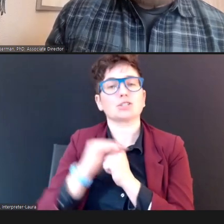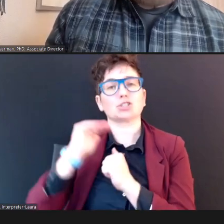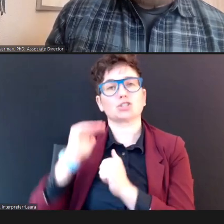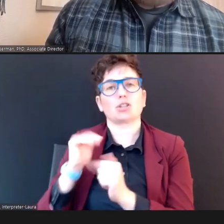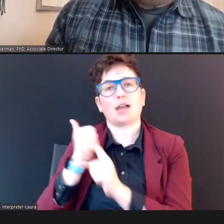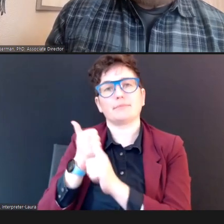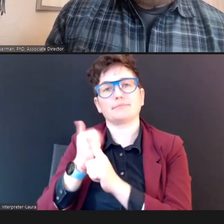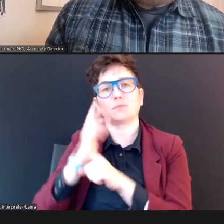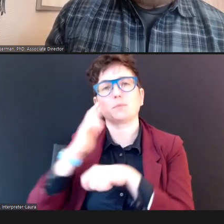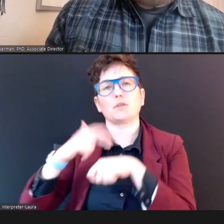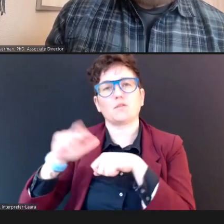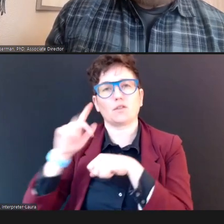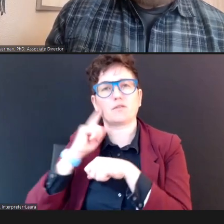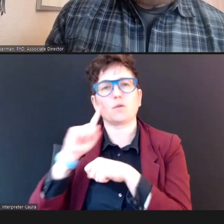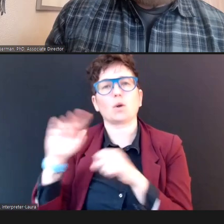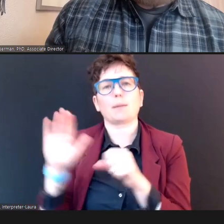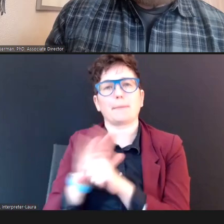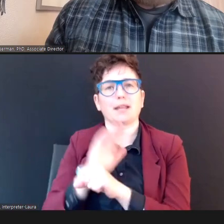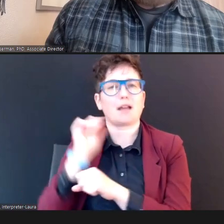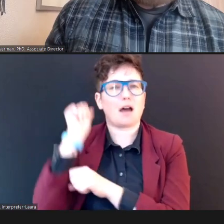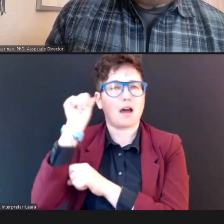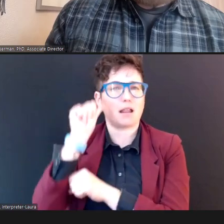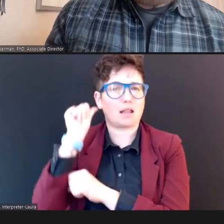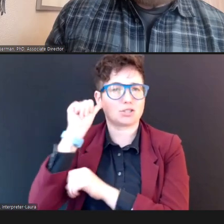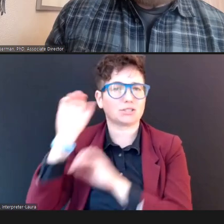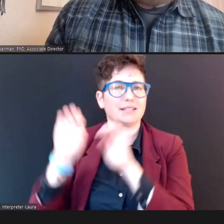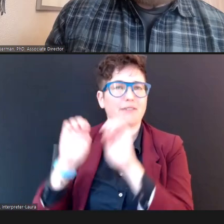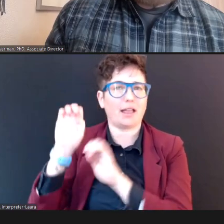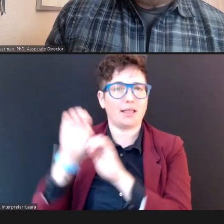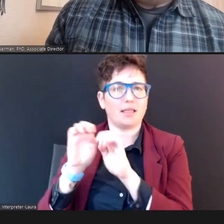And you'll want to support the family, in completing this really